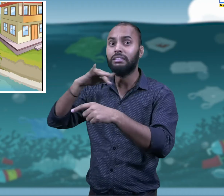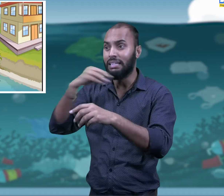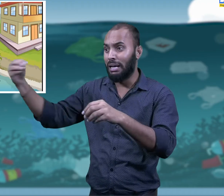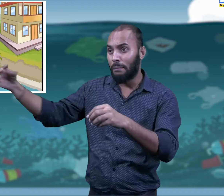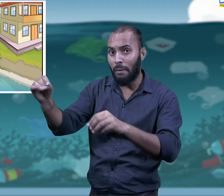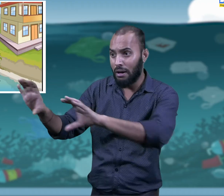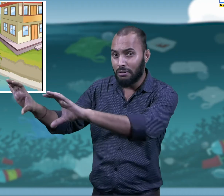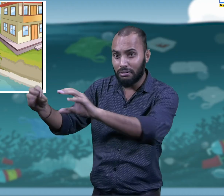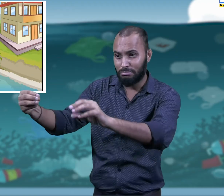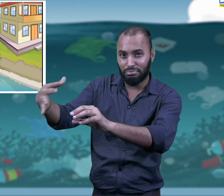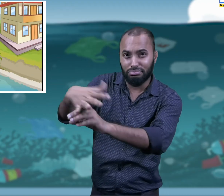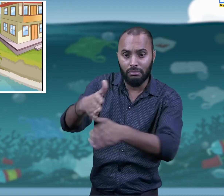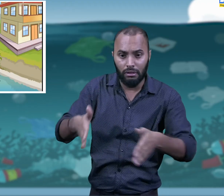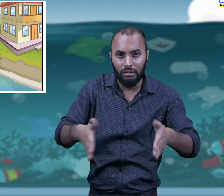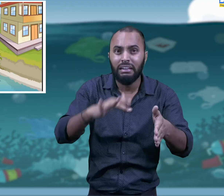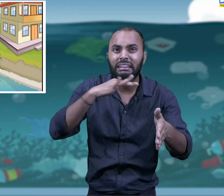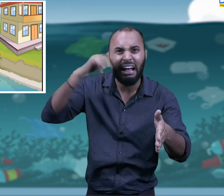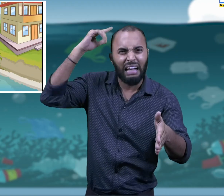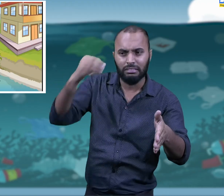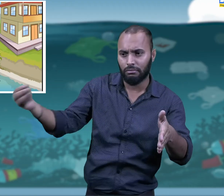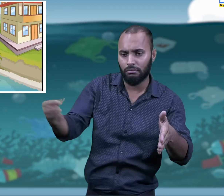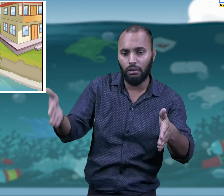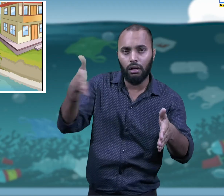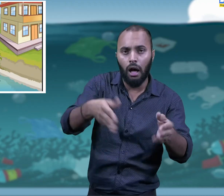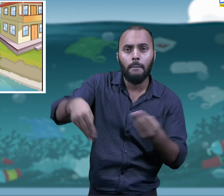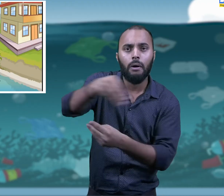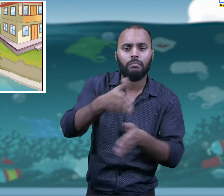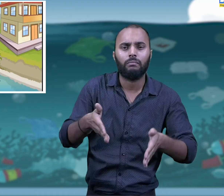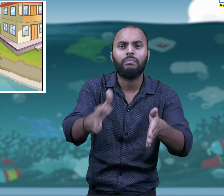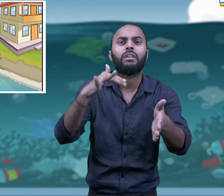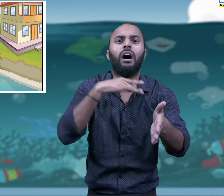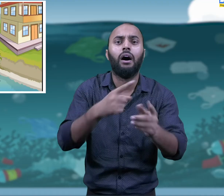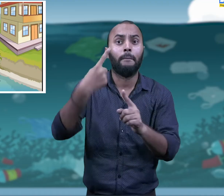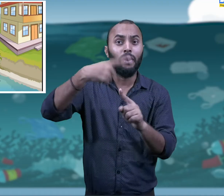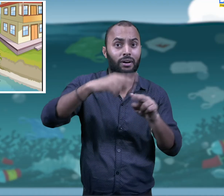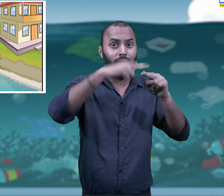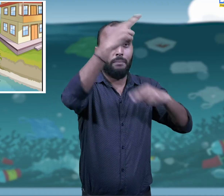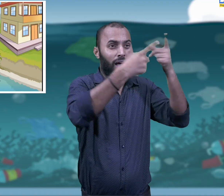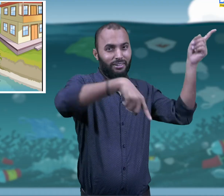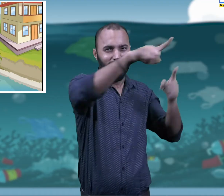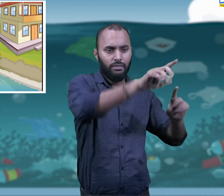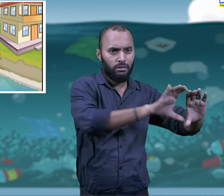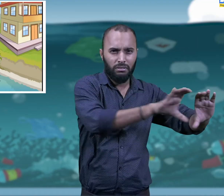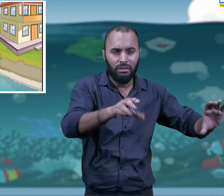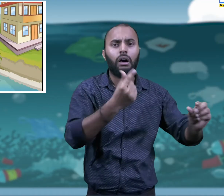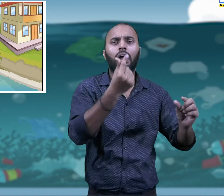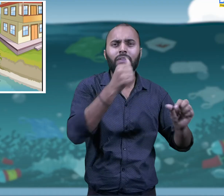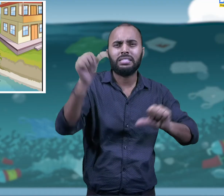add toxic chemicals and waste into the water bodies.